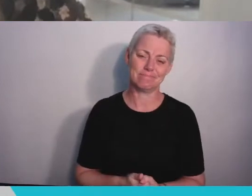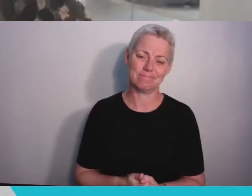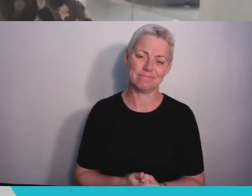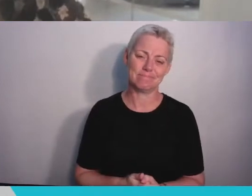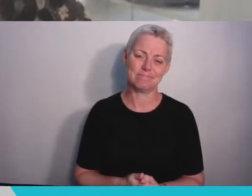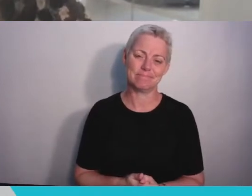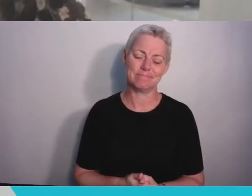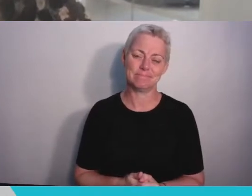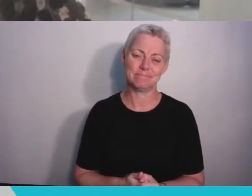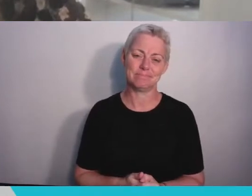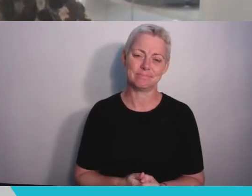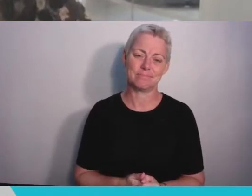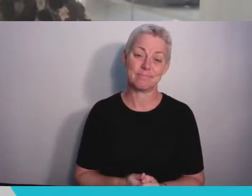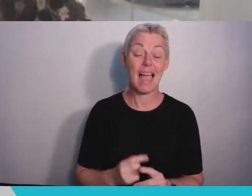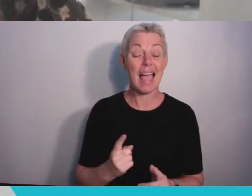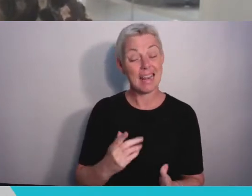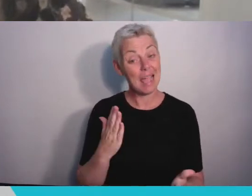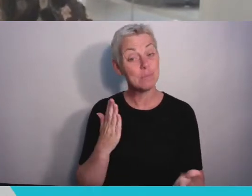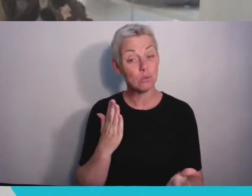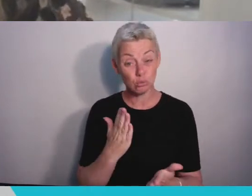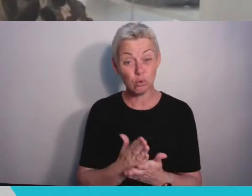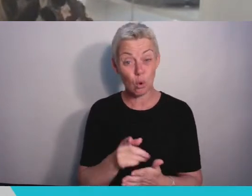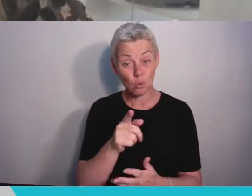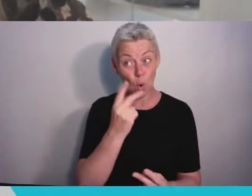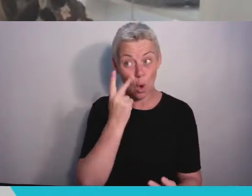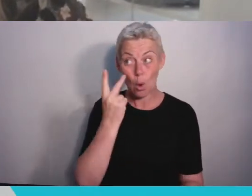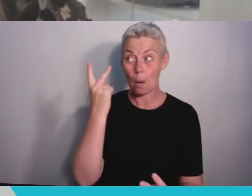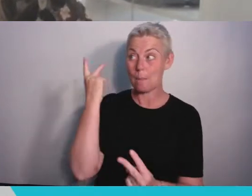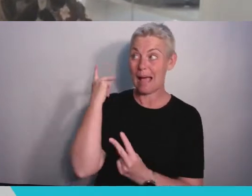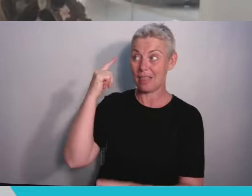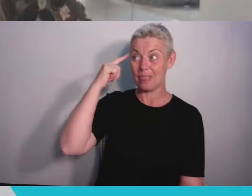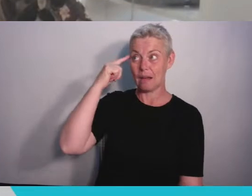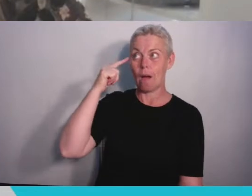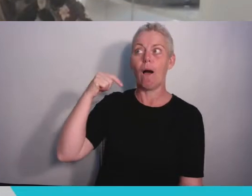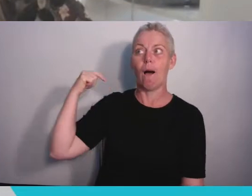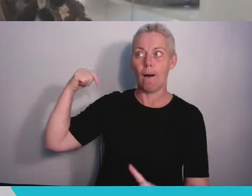that we wouldn’t be able to do it. It was incredibly hard to cope with a changing world